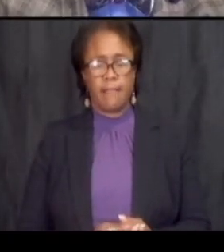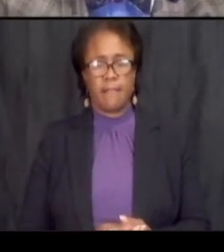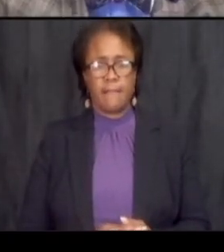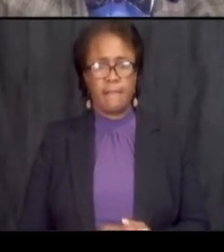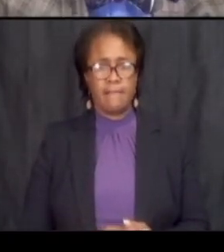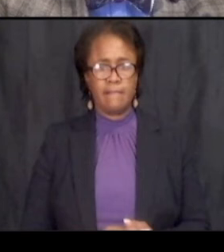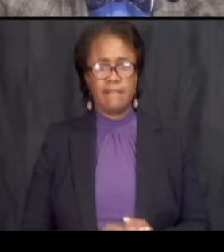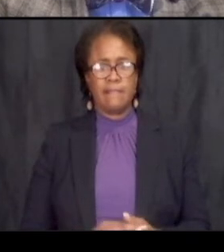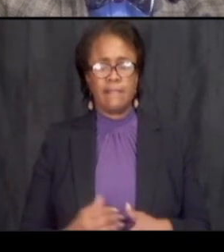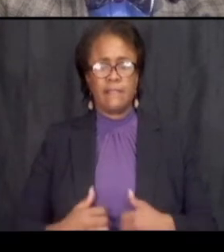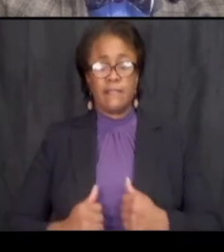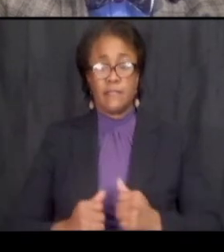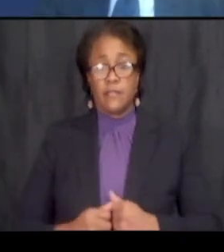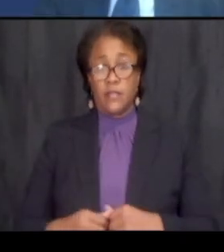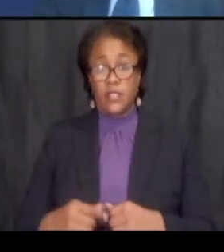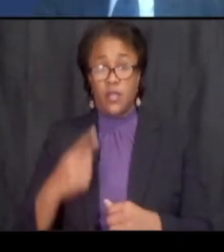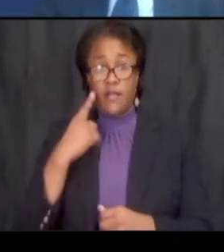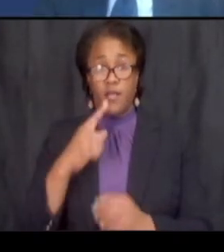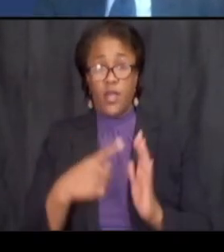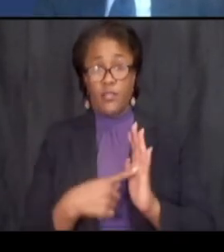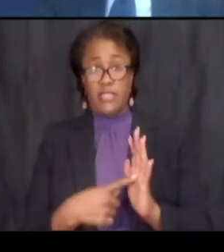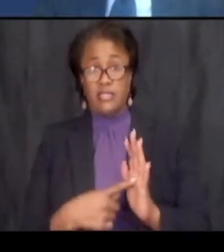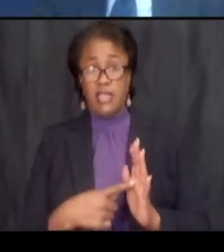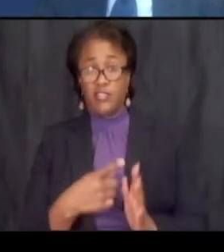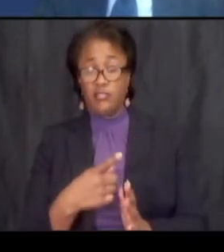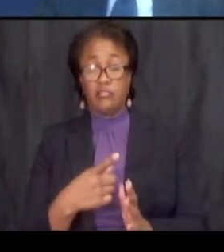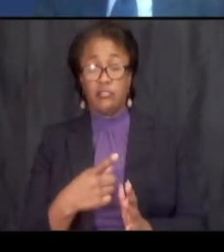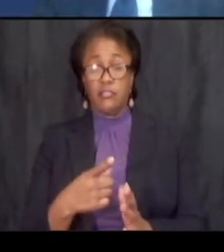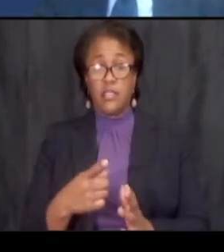well as far as the presentation and individual property impacts i